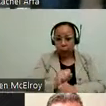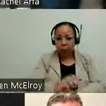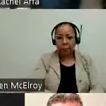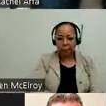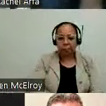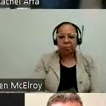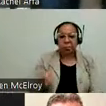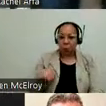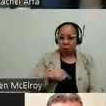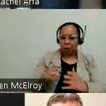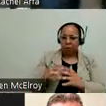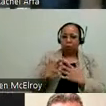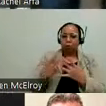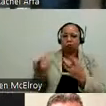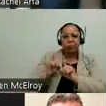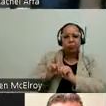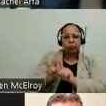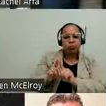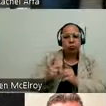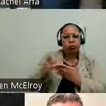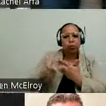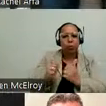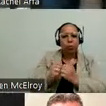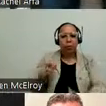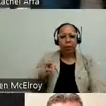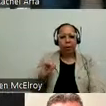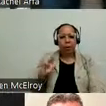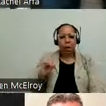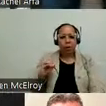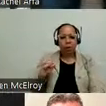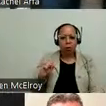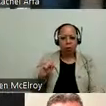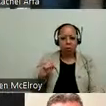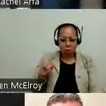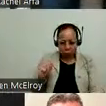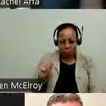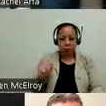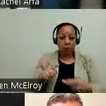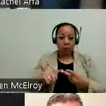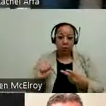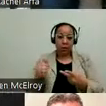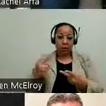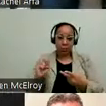launched a program with Microsoft in Chicago along with our research